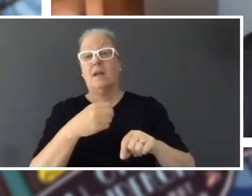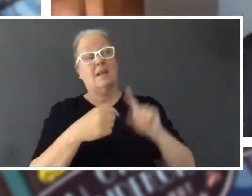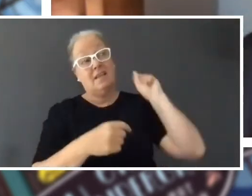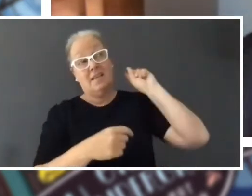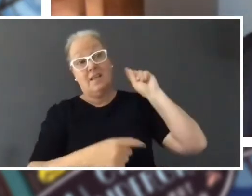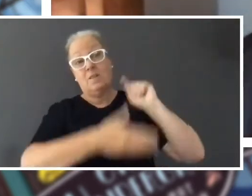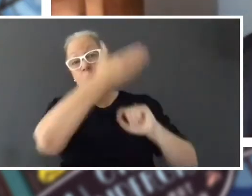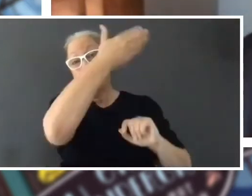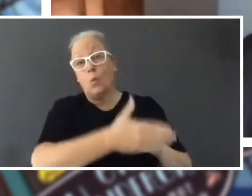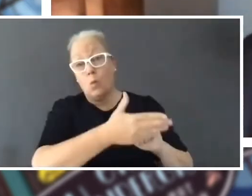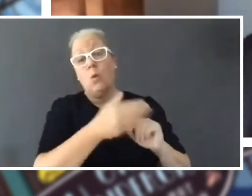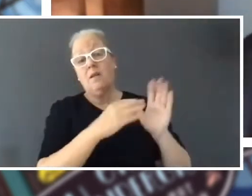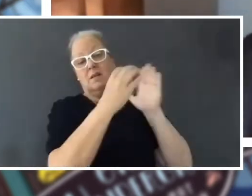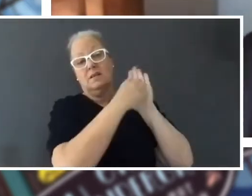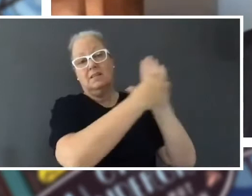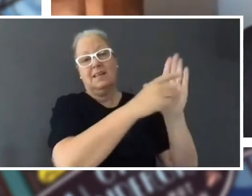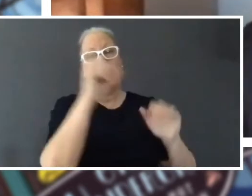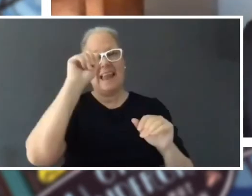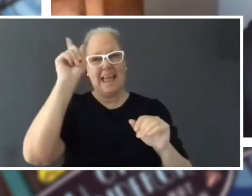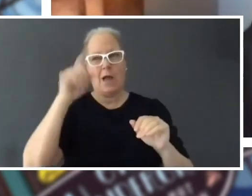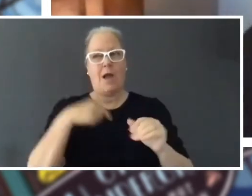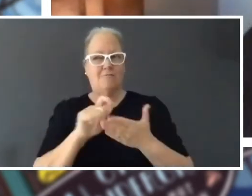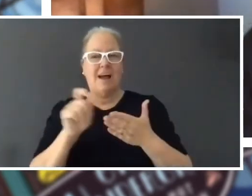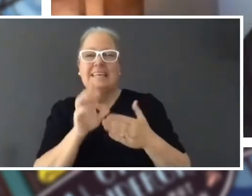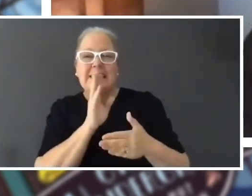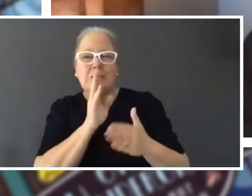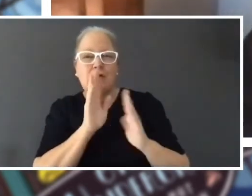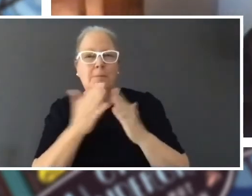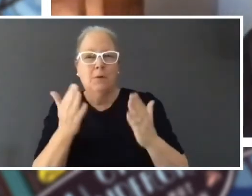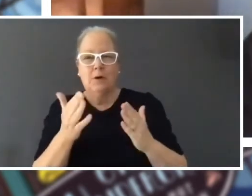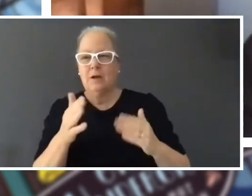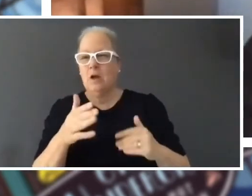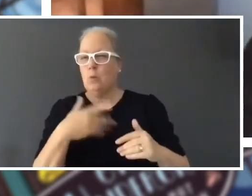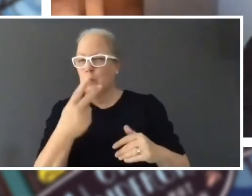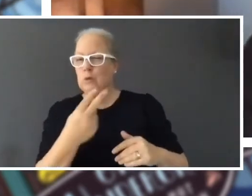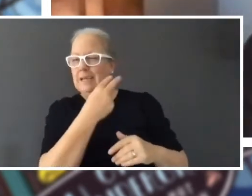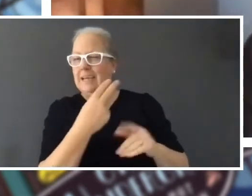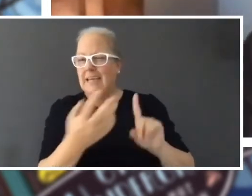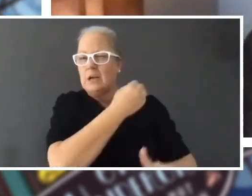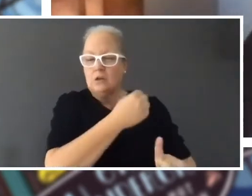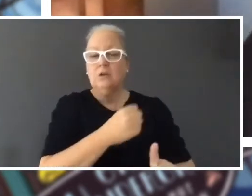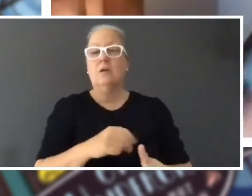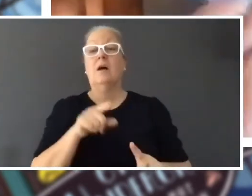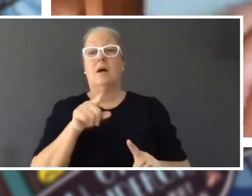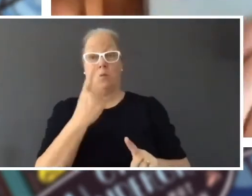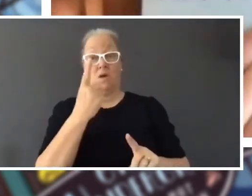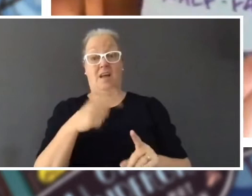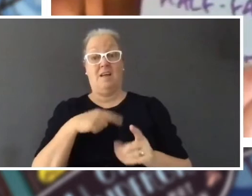secret new book and I've taken it down so you can't get me swallowed. I'll show you some that I wrote for The Orchard Underground. So, Attica and Pri